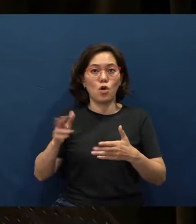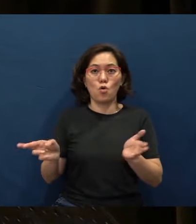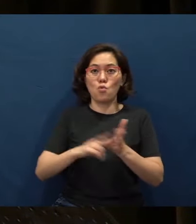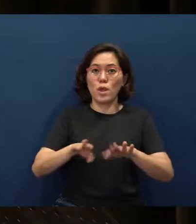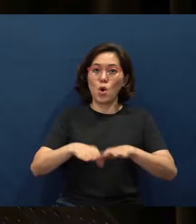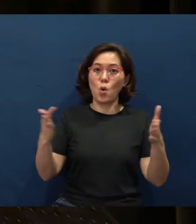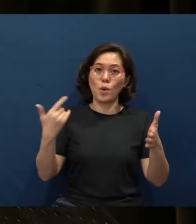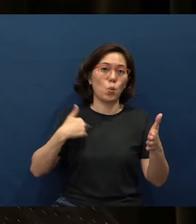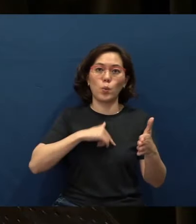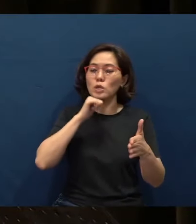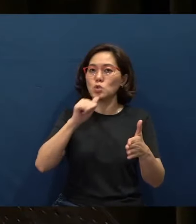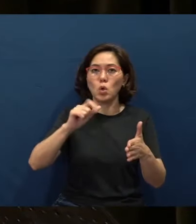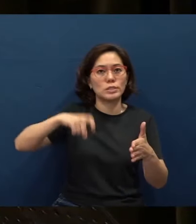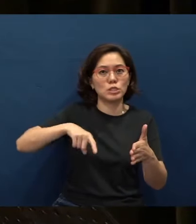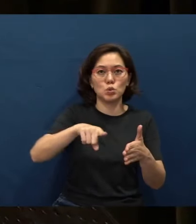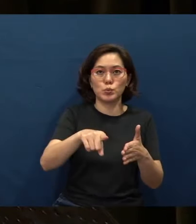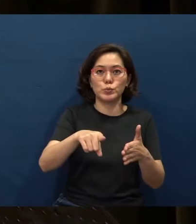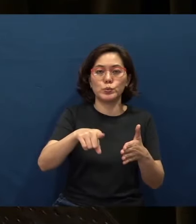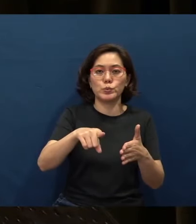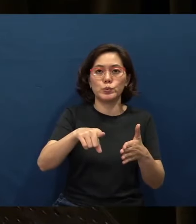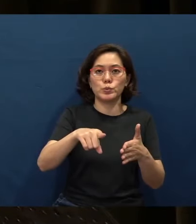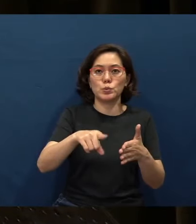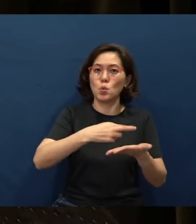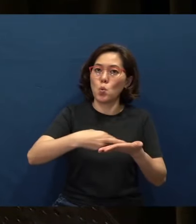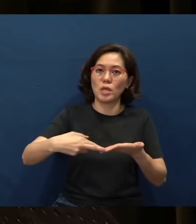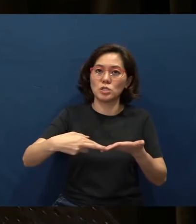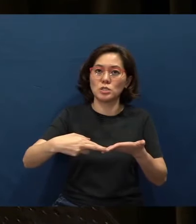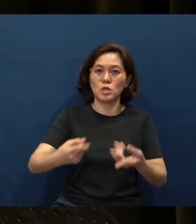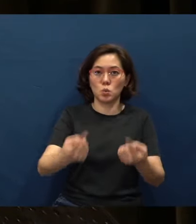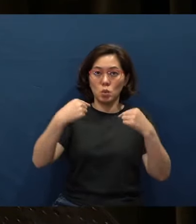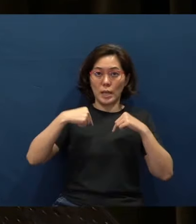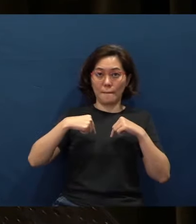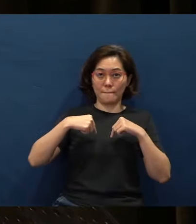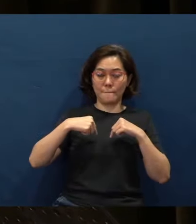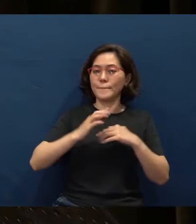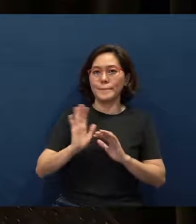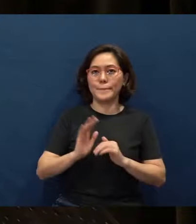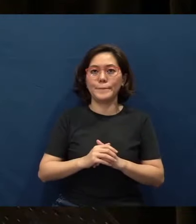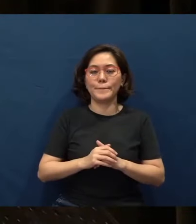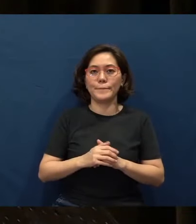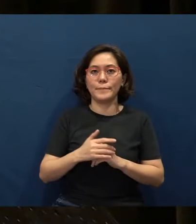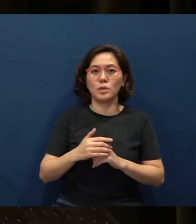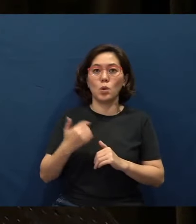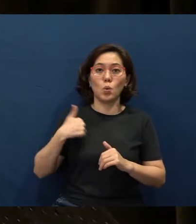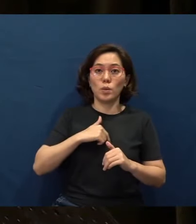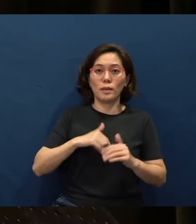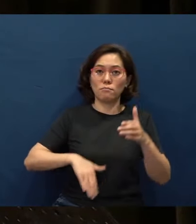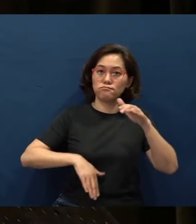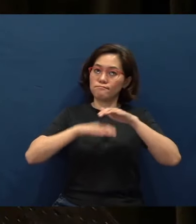we will not need you to register online to come. Alright, we can take up to 500.